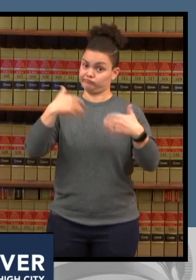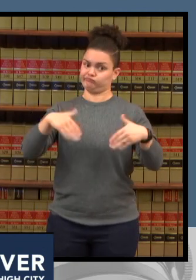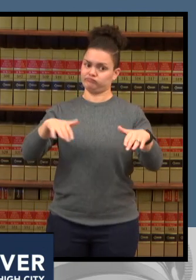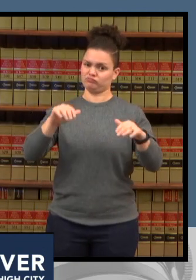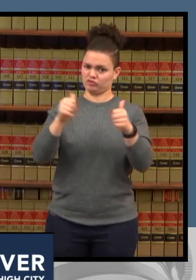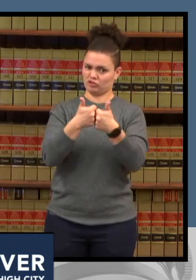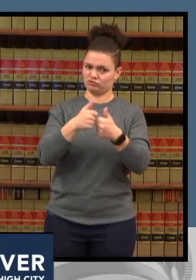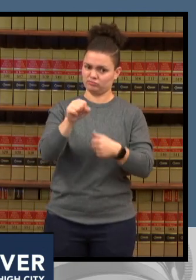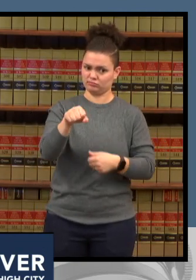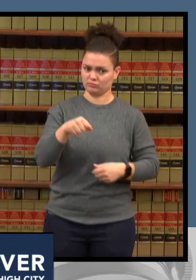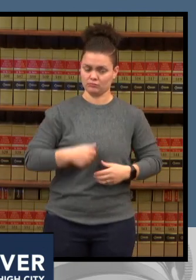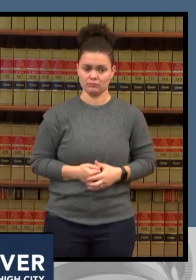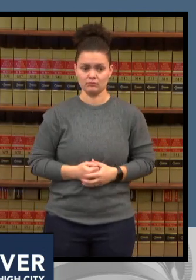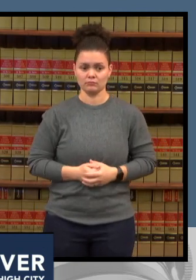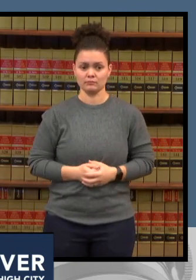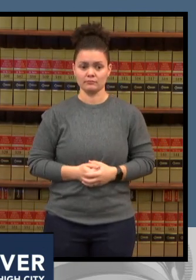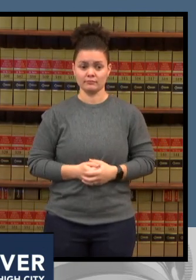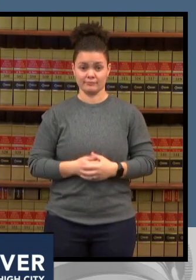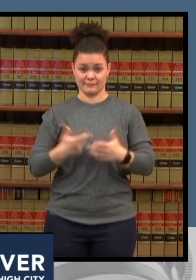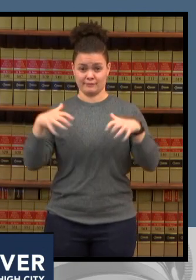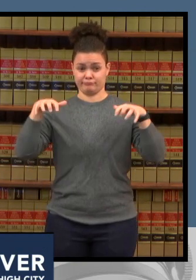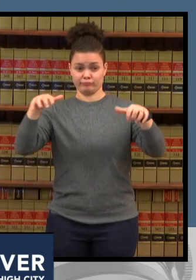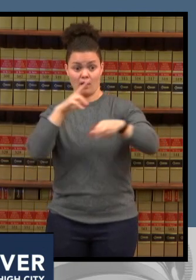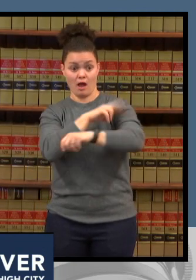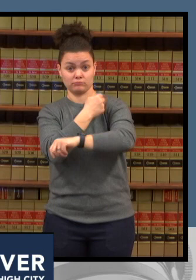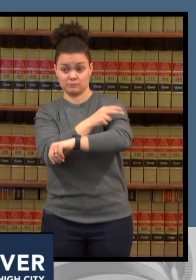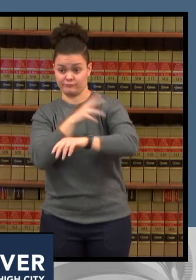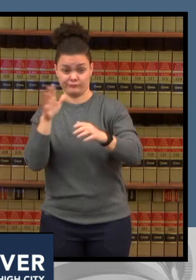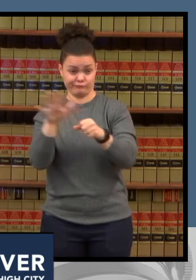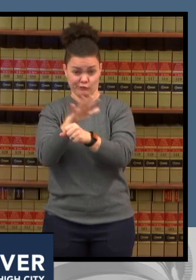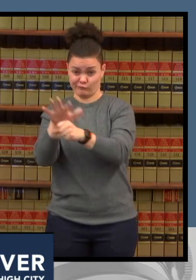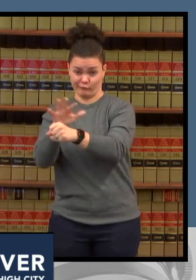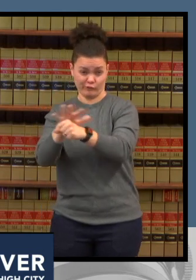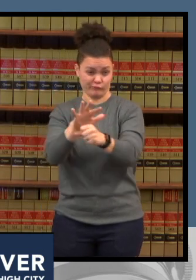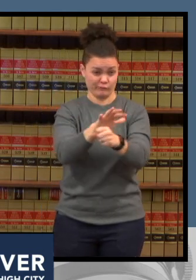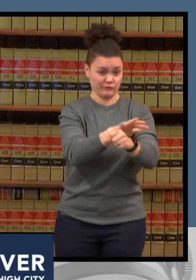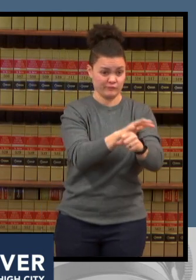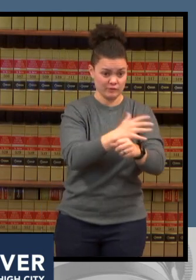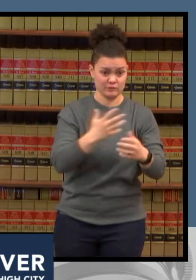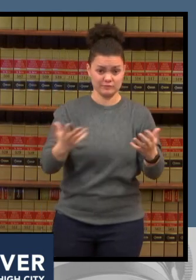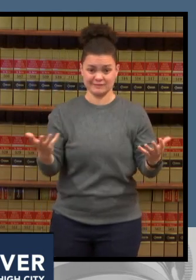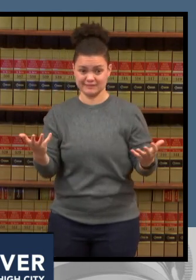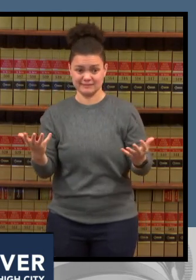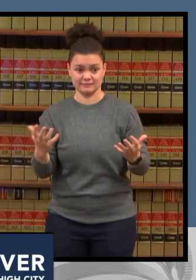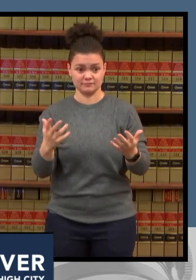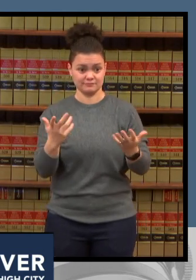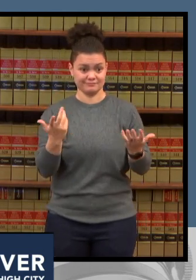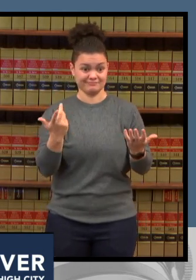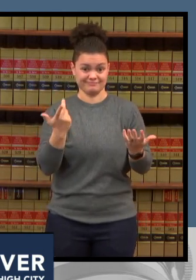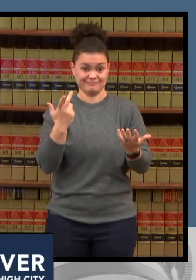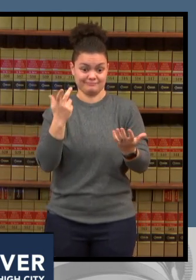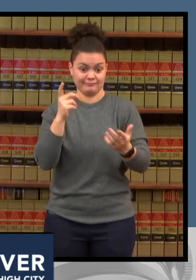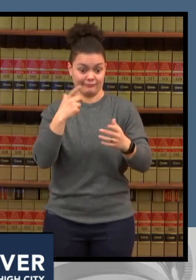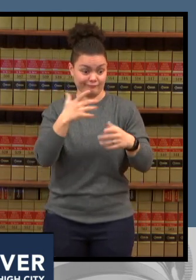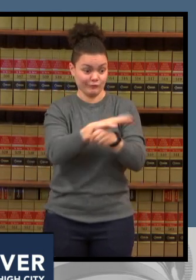are uh at capacity really we all still have to take patients and what it what happens is